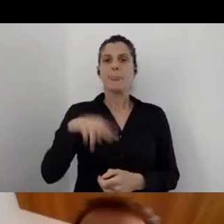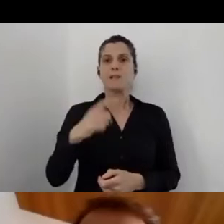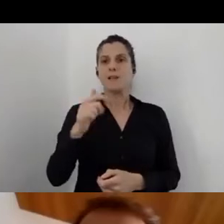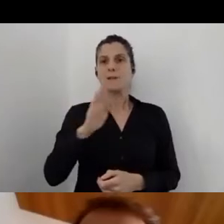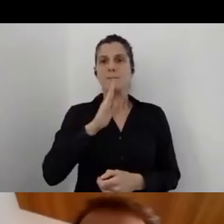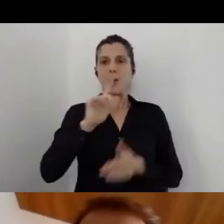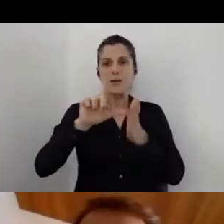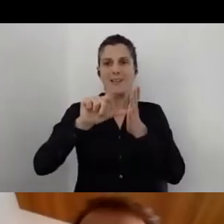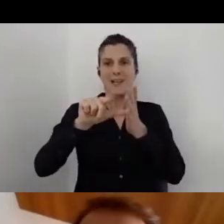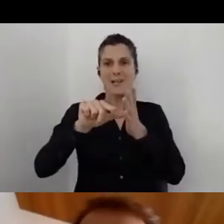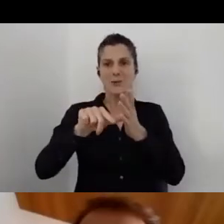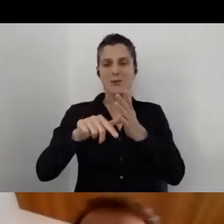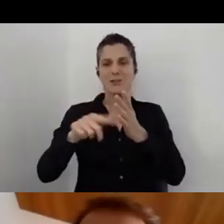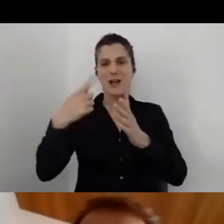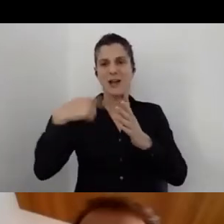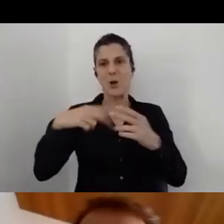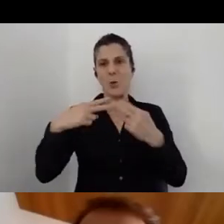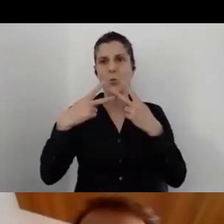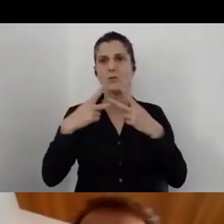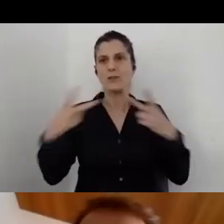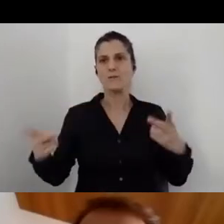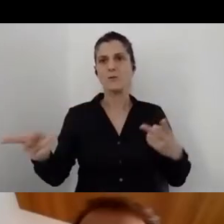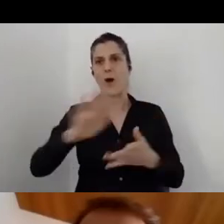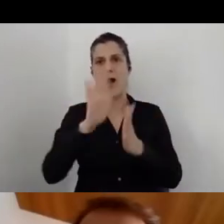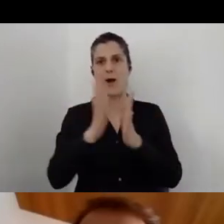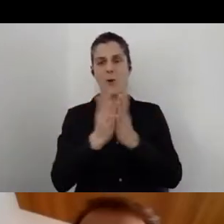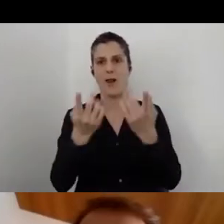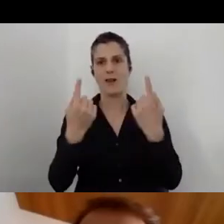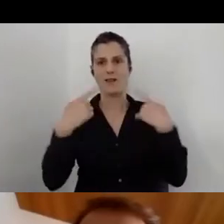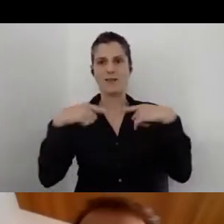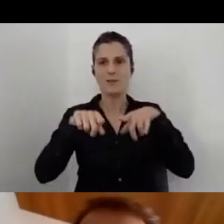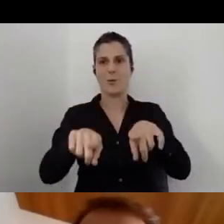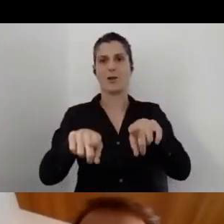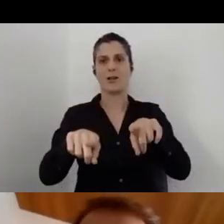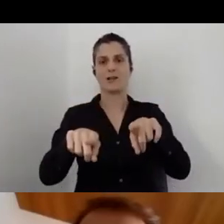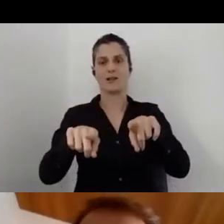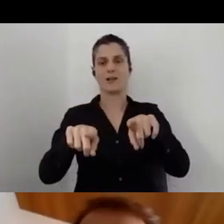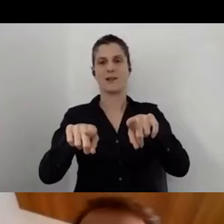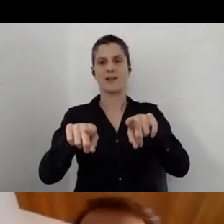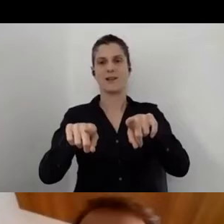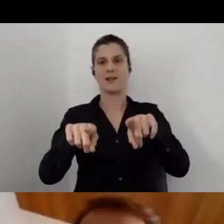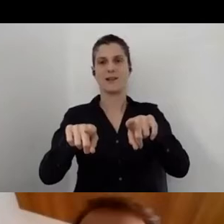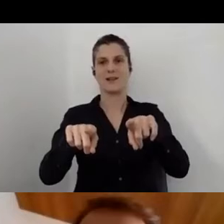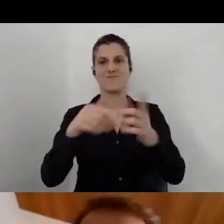we will solve them during the continuation of this webinar.